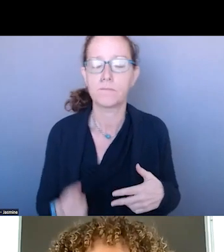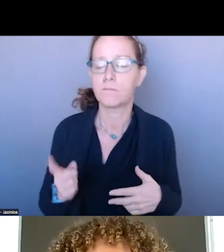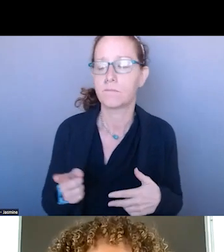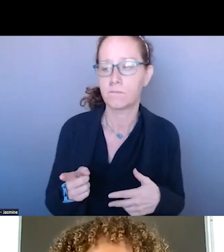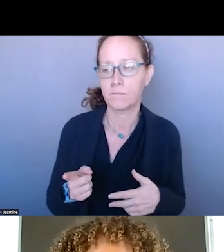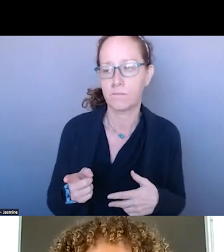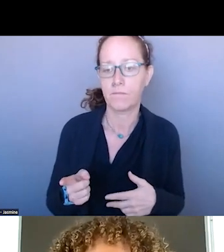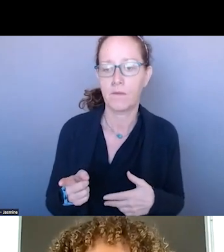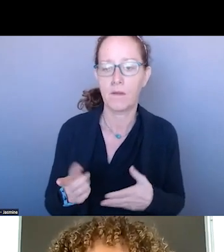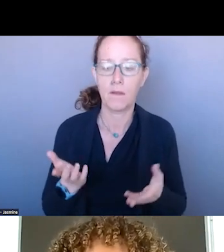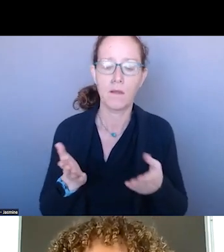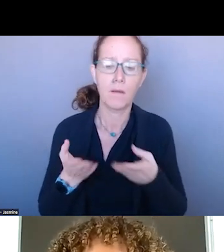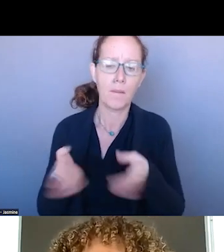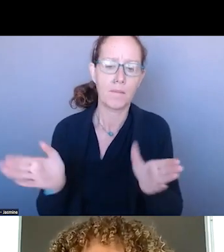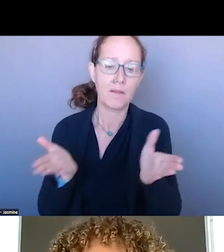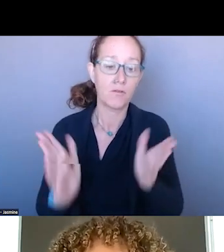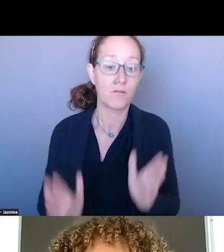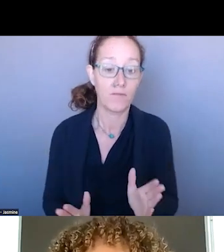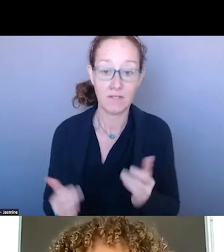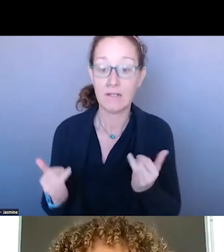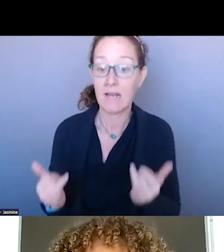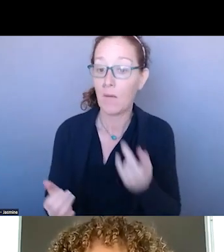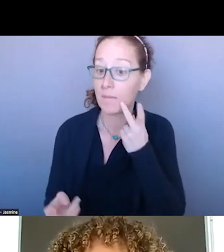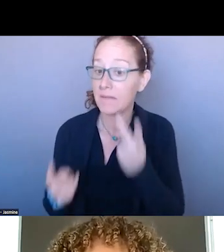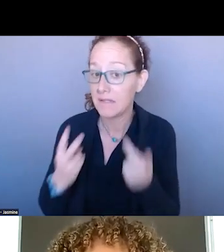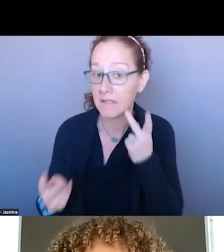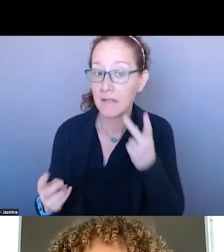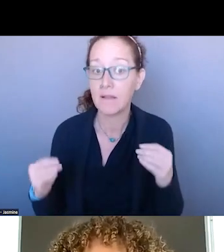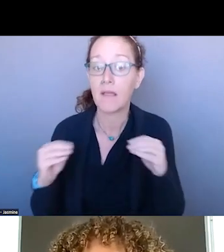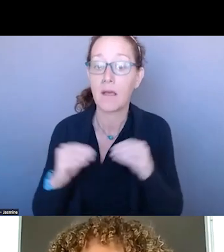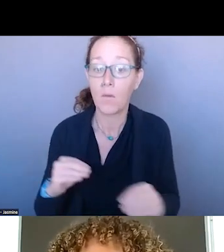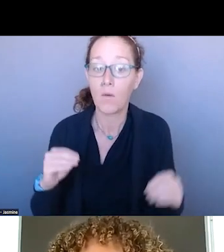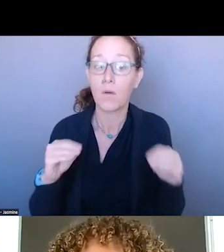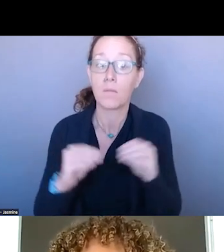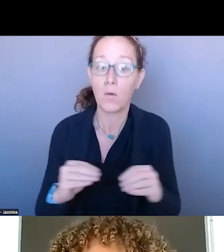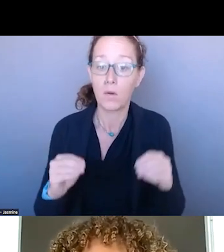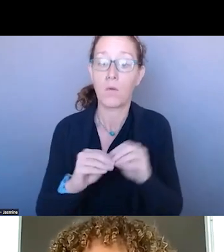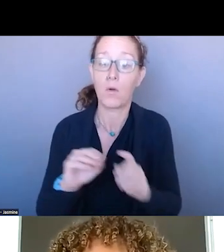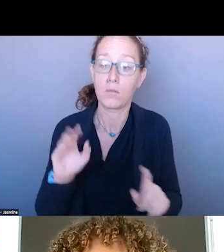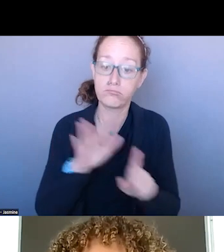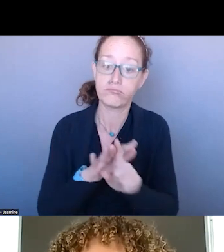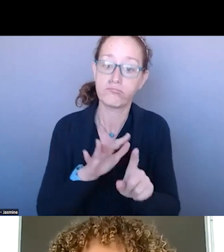EXPRESSED MORE AND MORE BY THE BEHAVIORAL HEALTH SYSTEM AND LAW